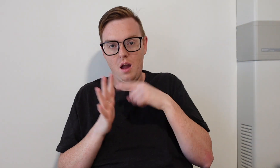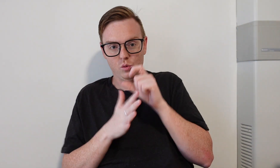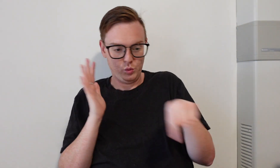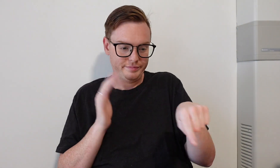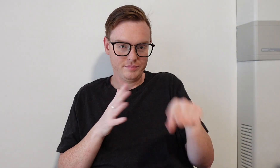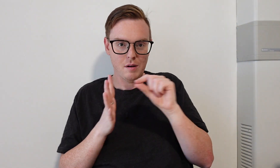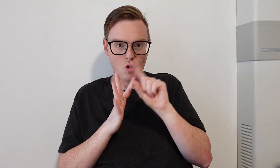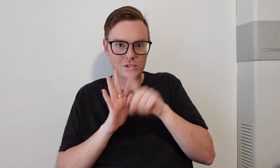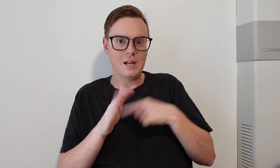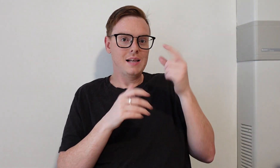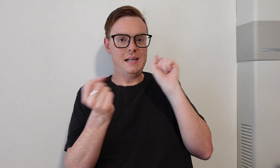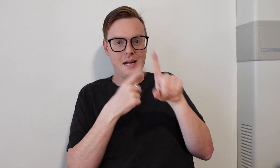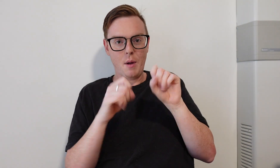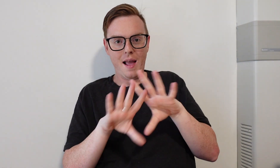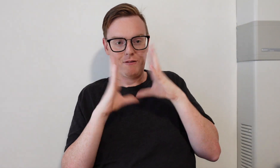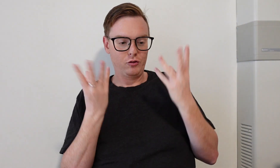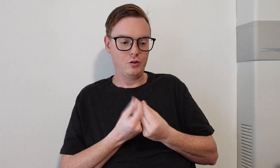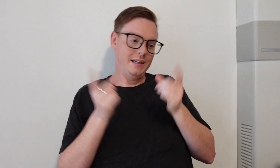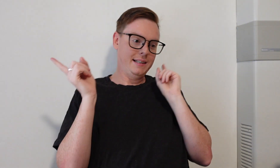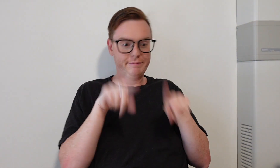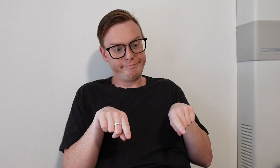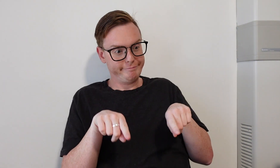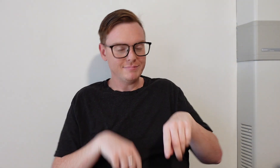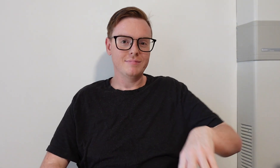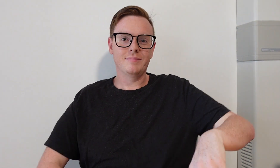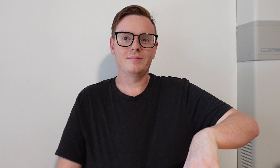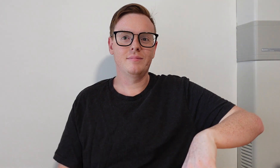I'm doing the projects and emailing.